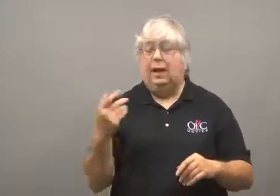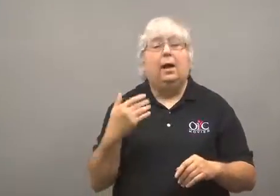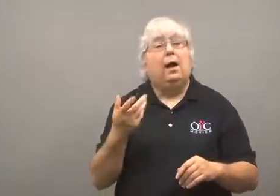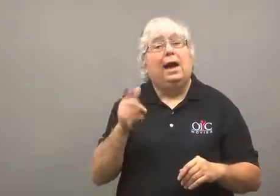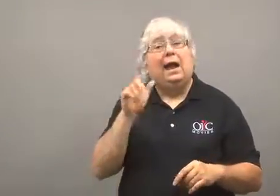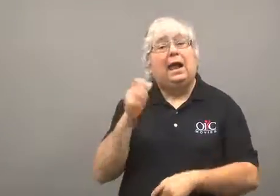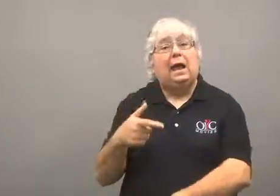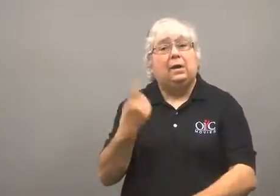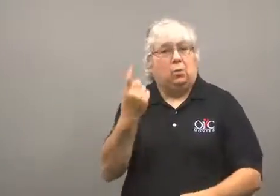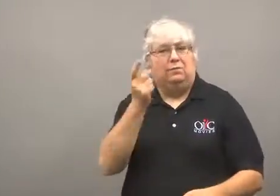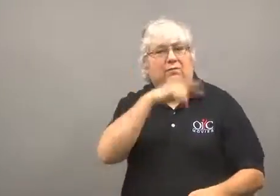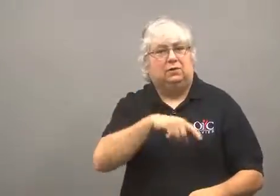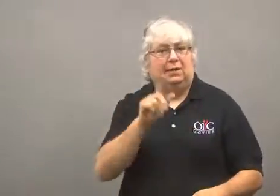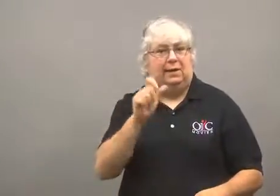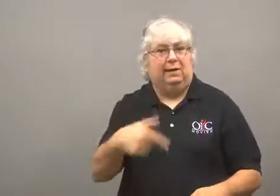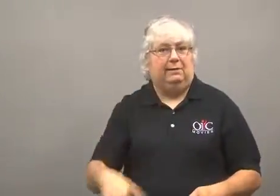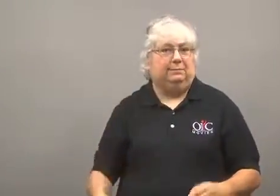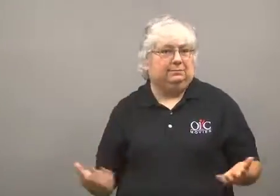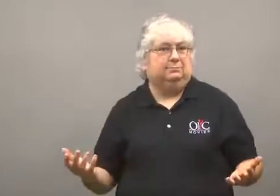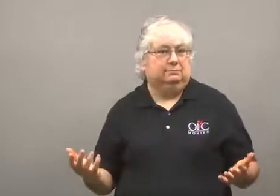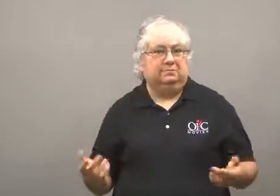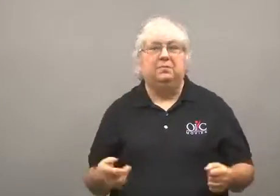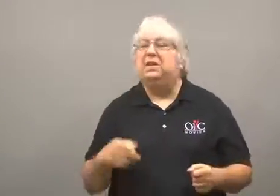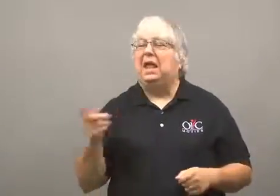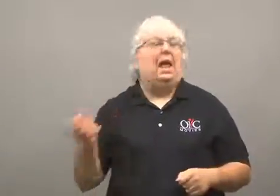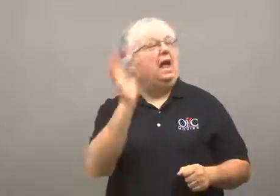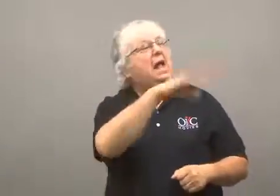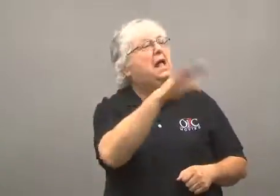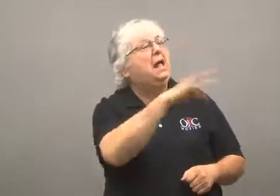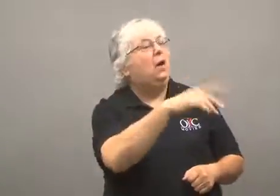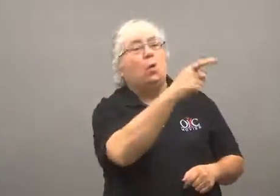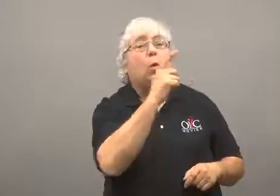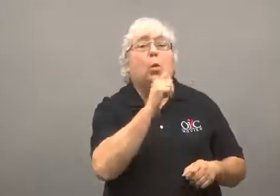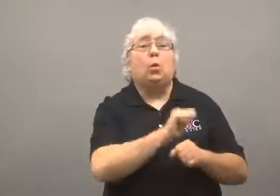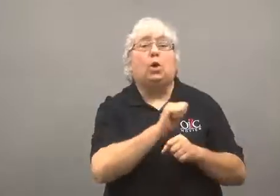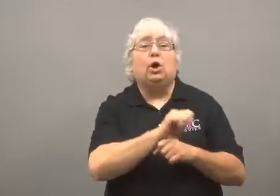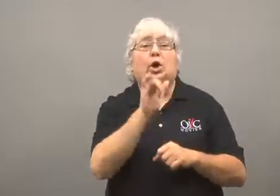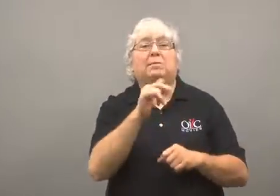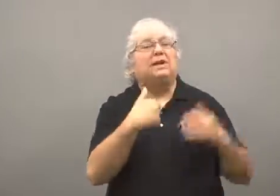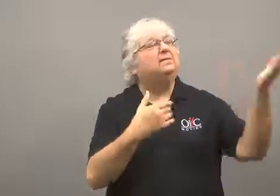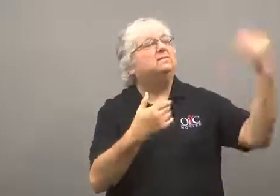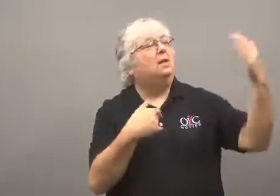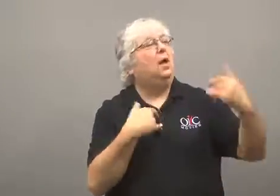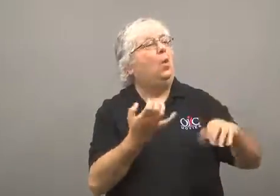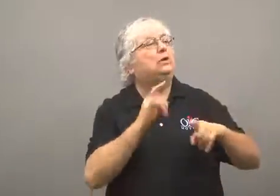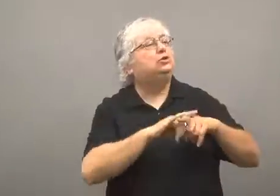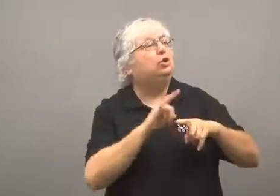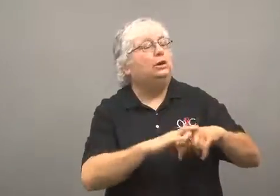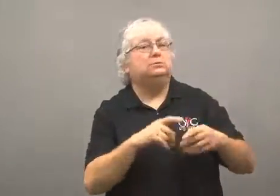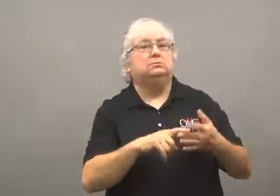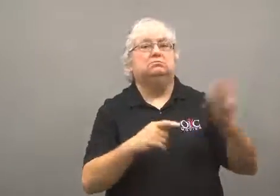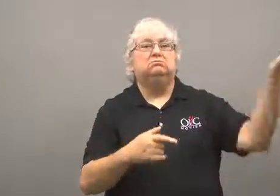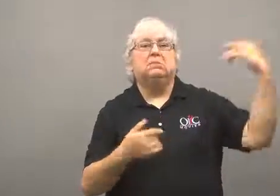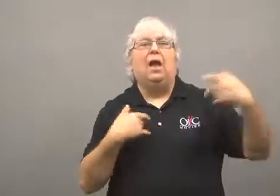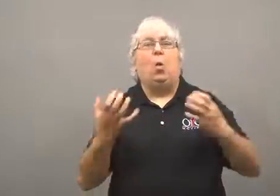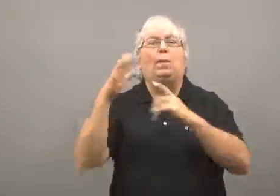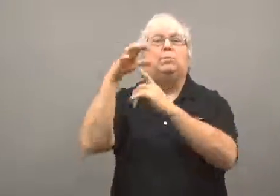She happened to have a prosthetic leg.